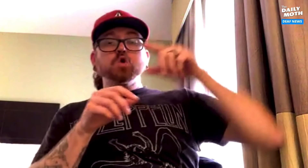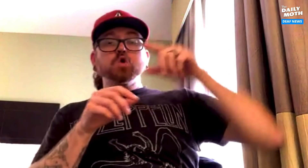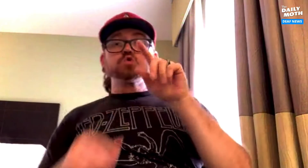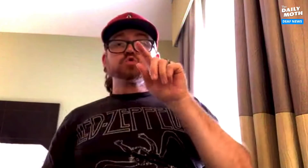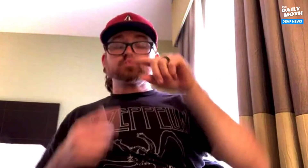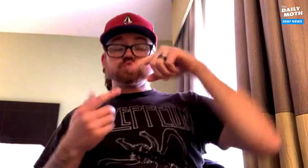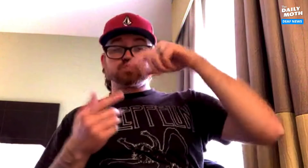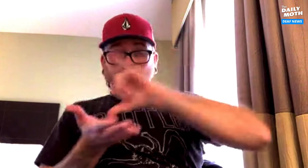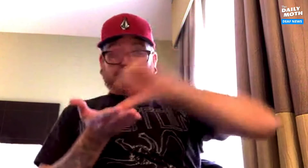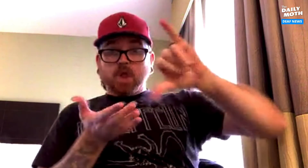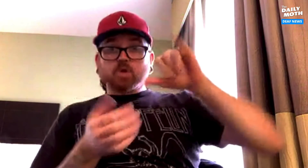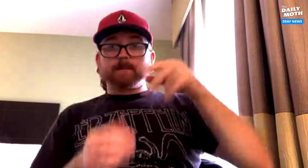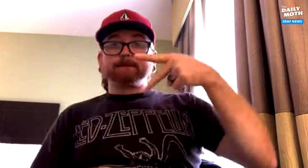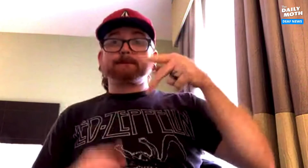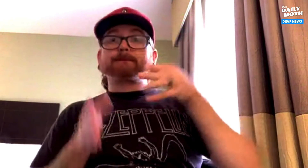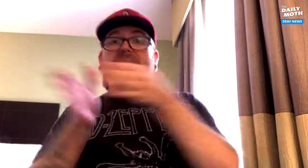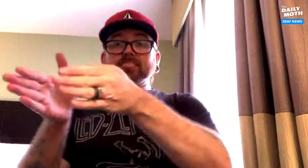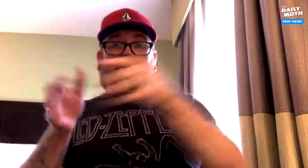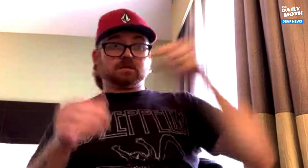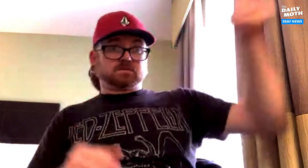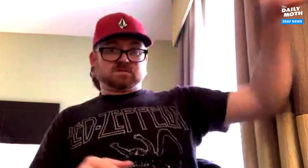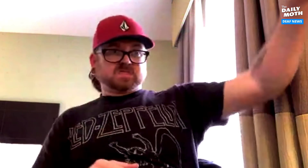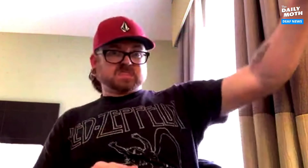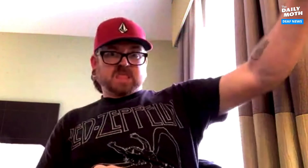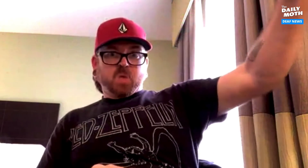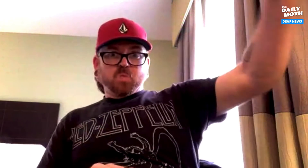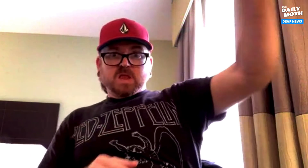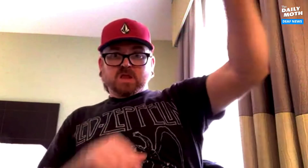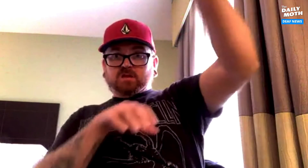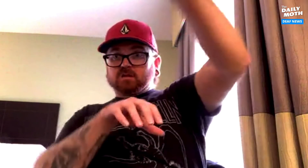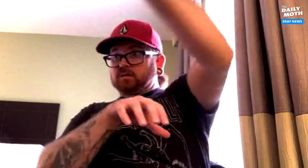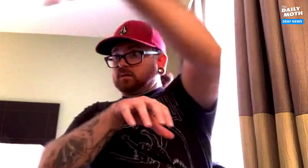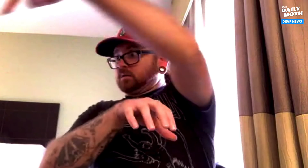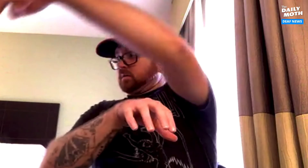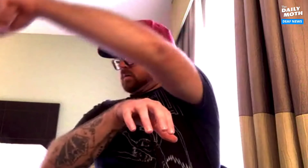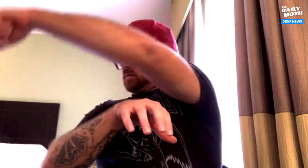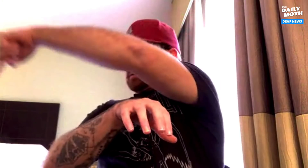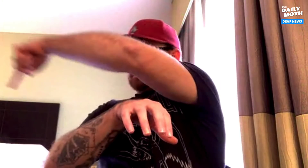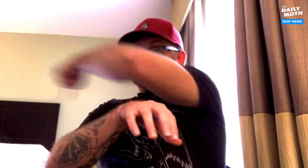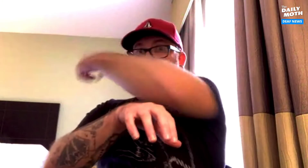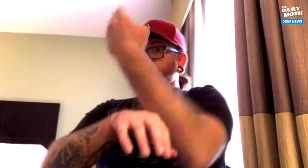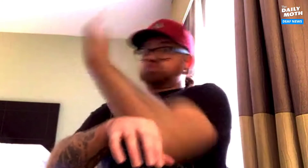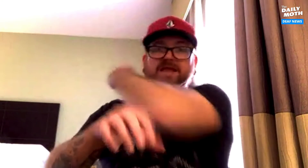The tornado path went behind her house and around us and